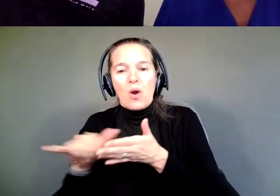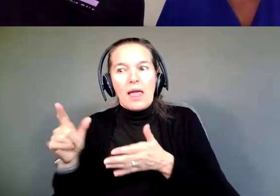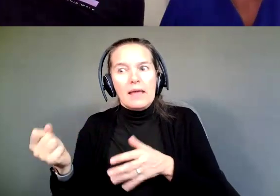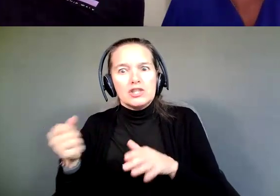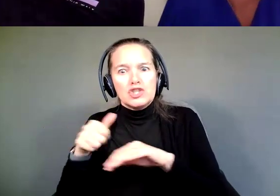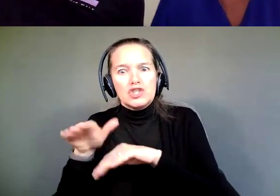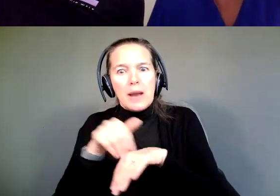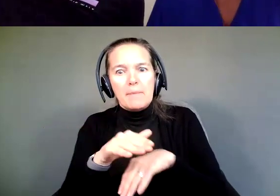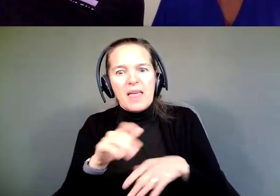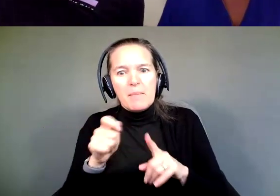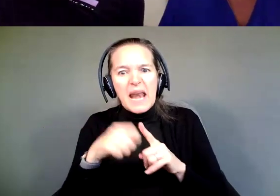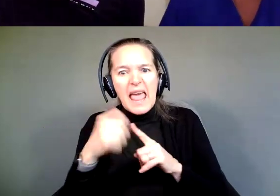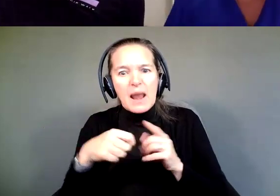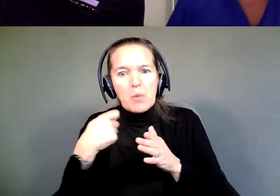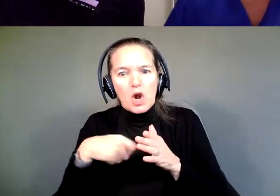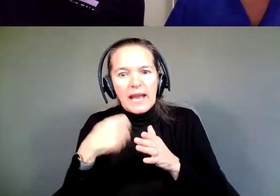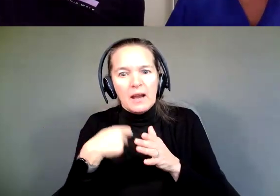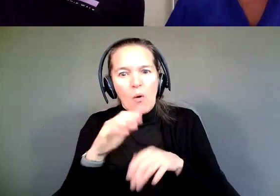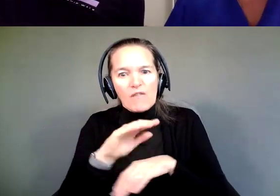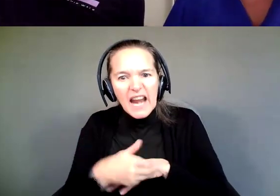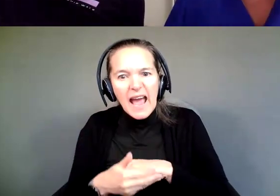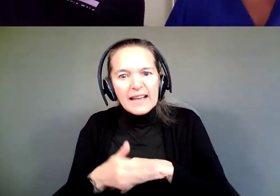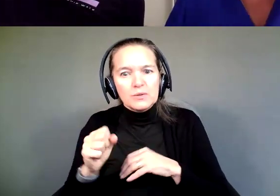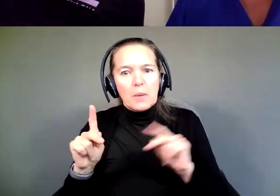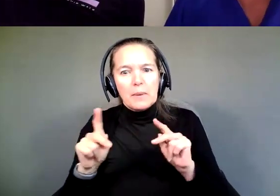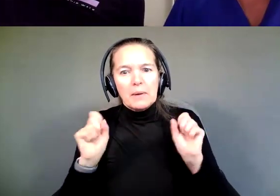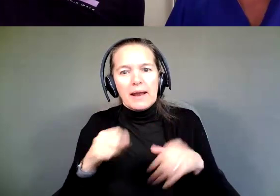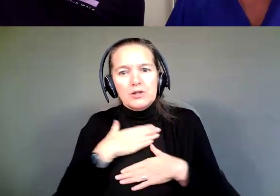overnight, so that people can enjoy it, you know, when it's fresh.